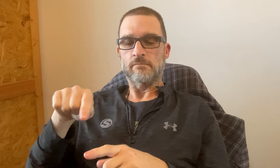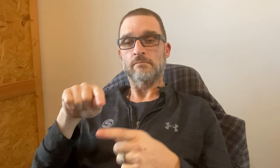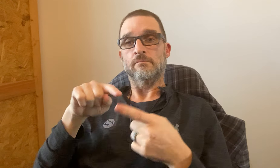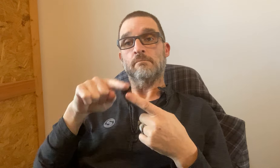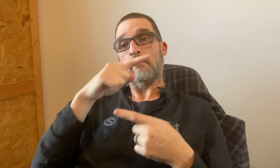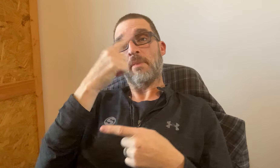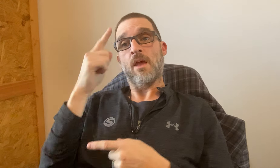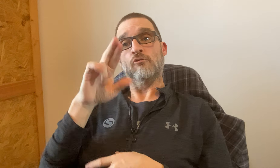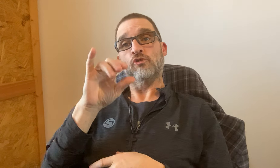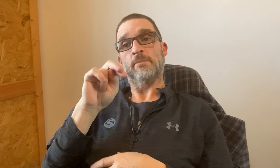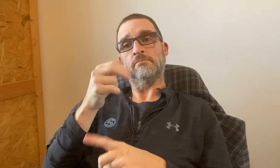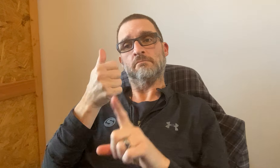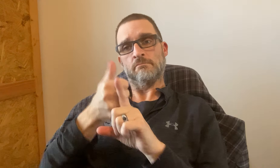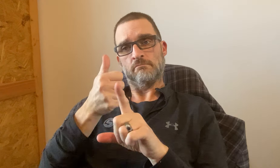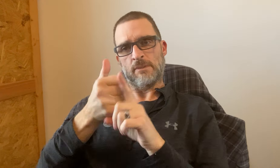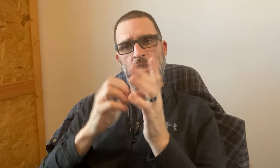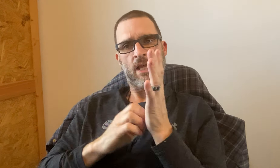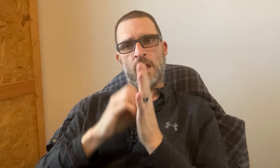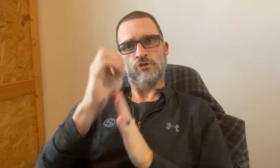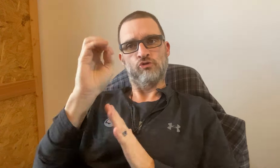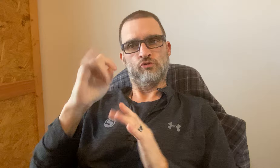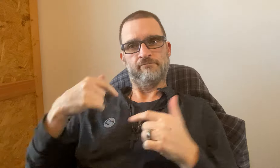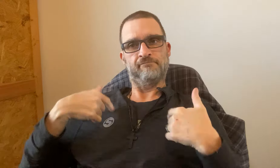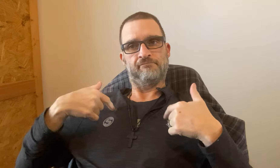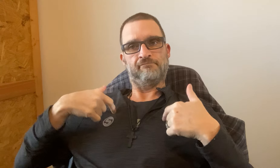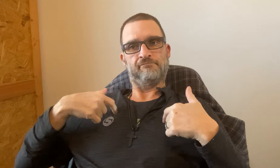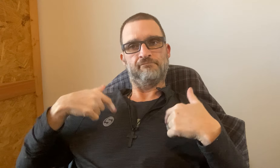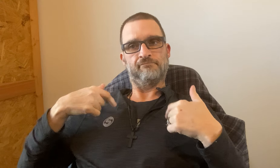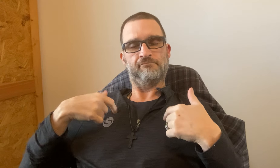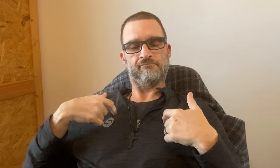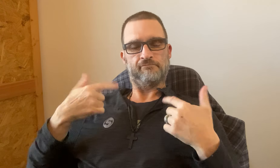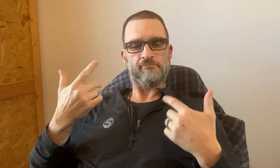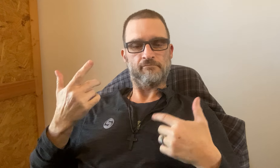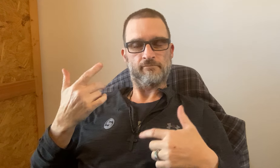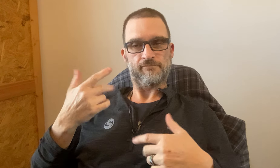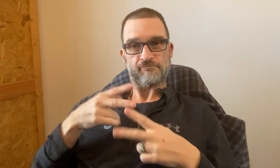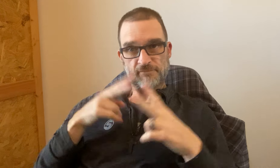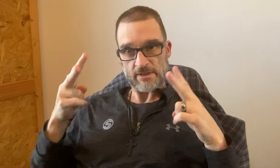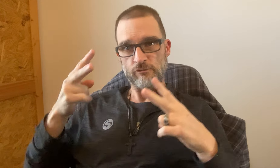catch up on the rest of the vlogs to current one. The black ribbon is for the cancer that I have.